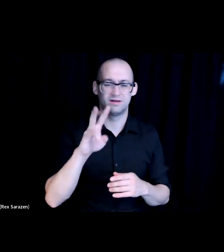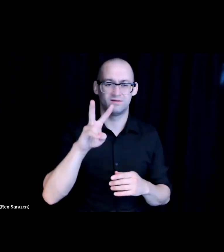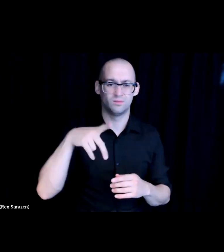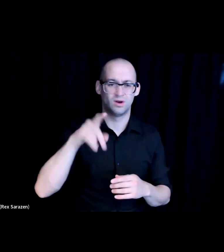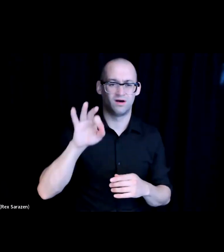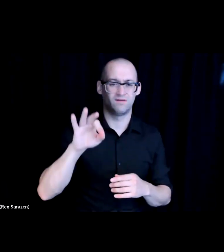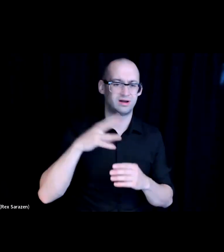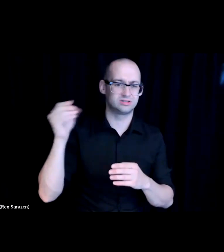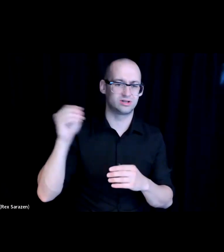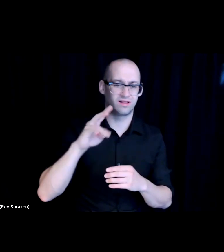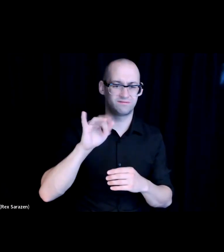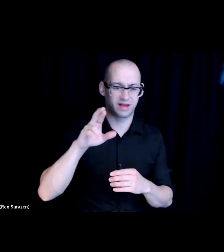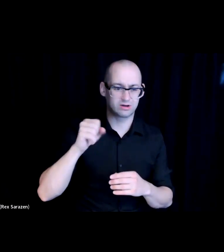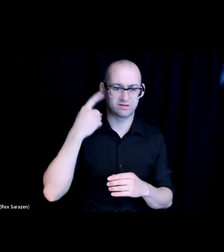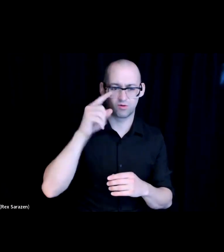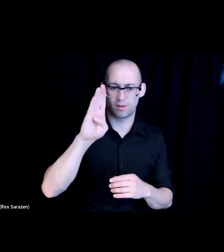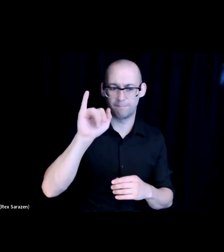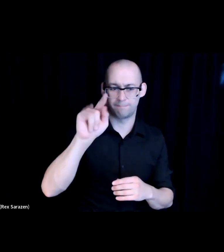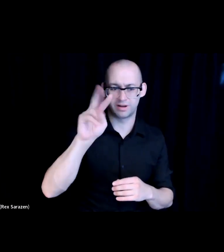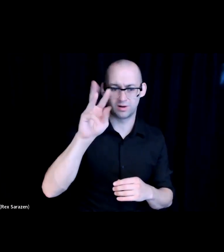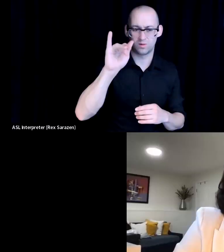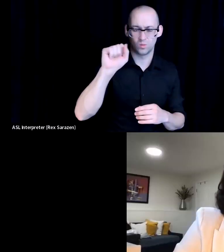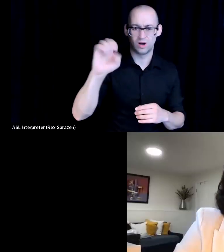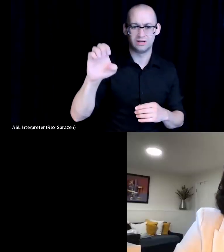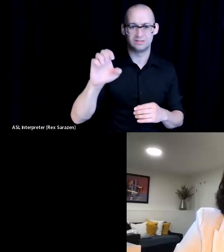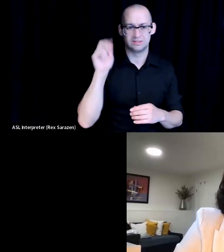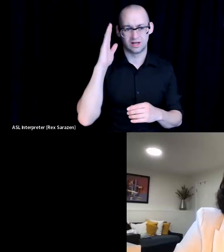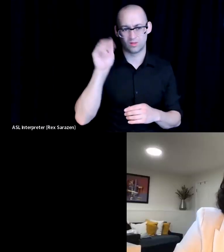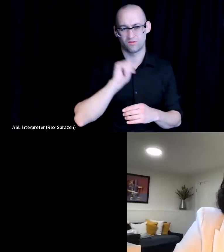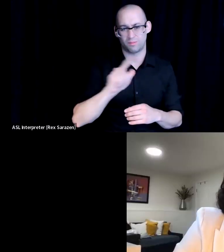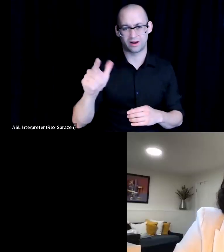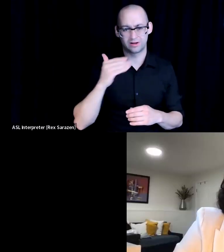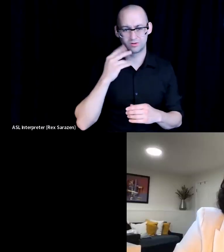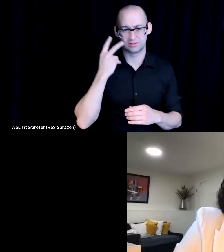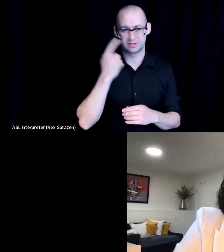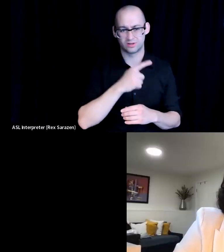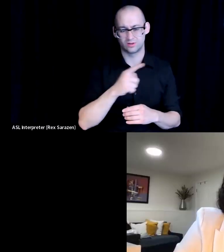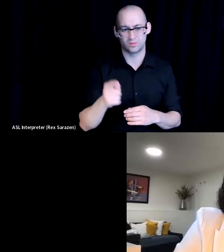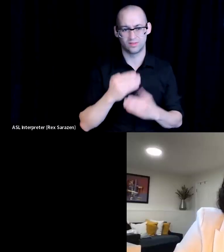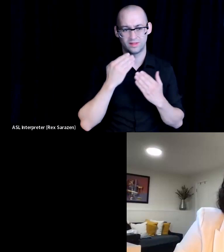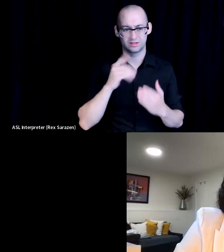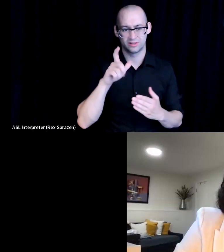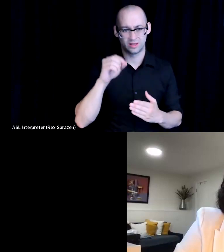Everyone good to see you, and thanks, Leo, for that awesome introduction, and also all